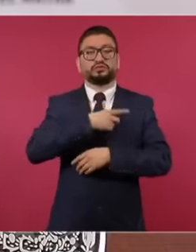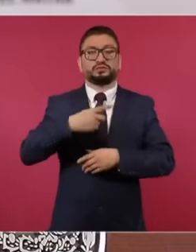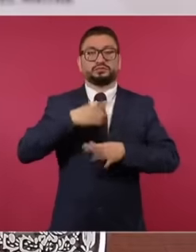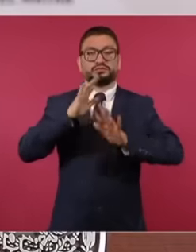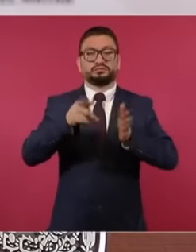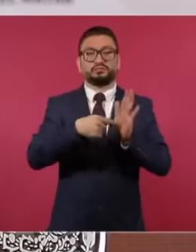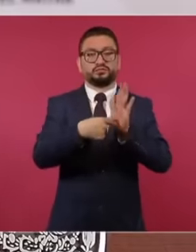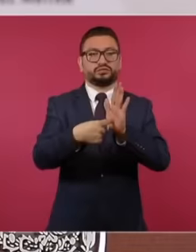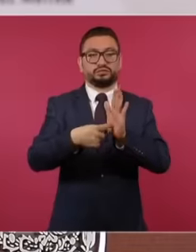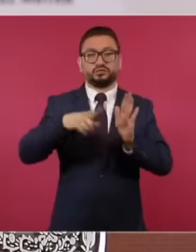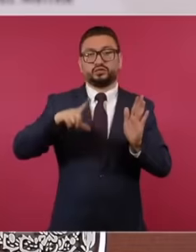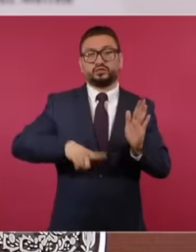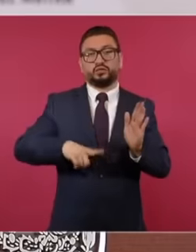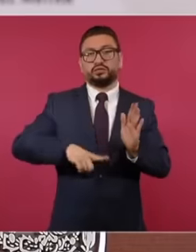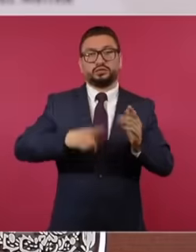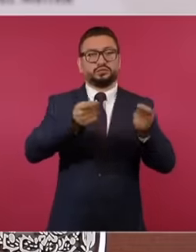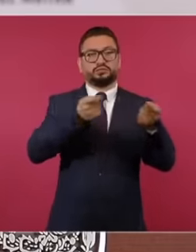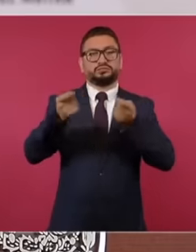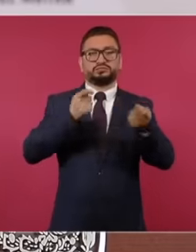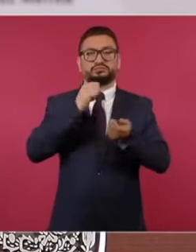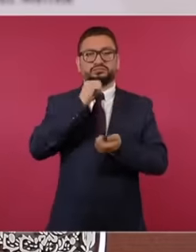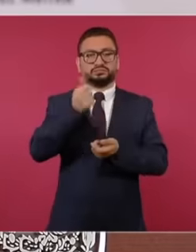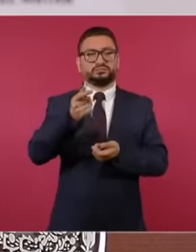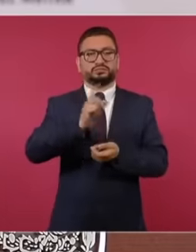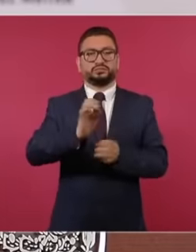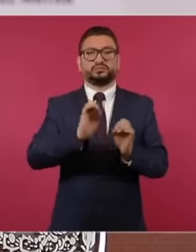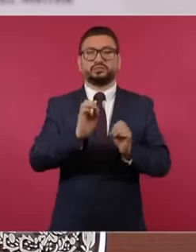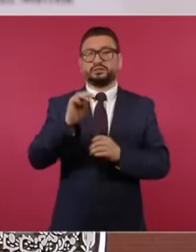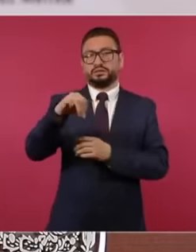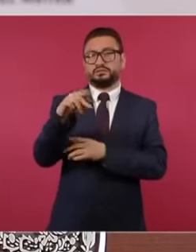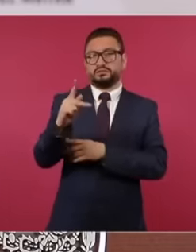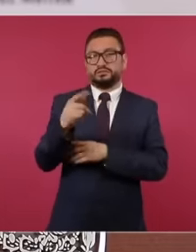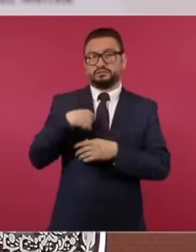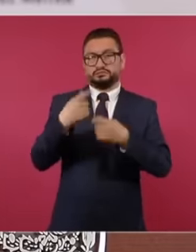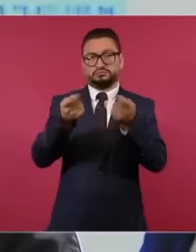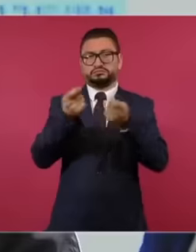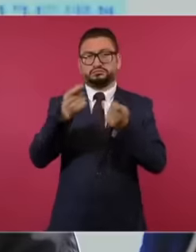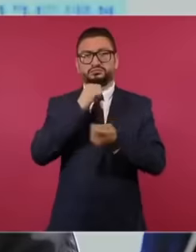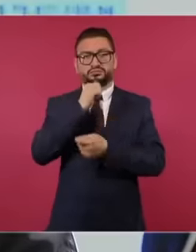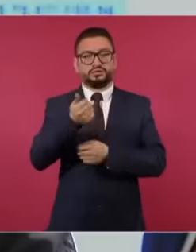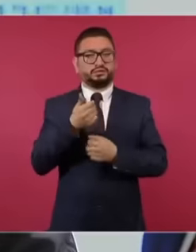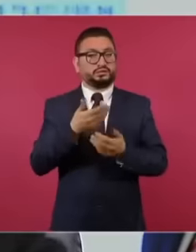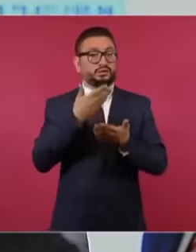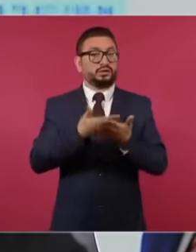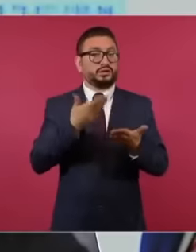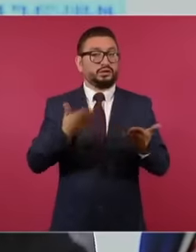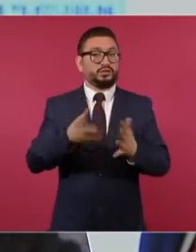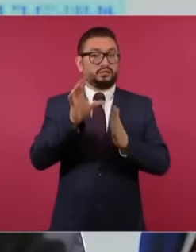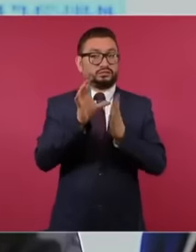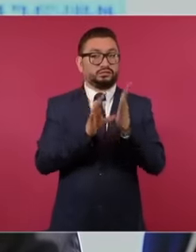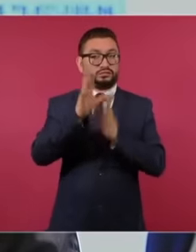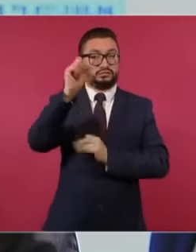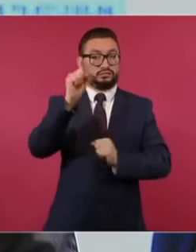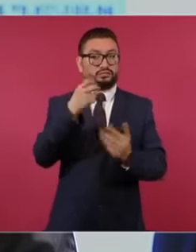the government does not control the Public Ministry, that's how it is. Now the Constitution and how good